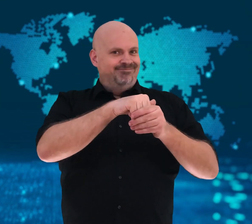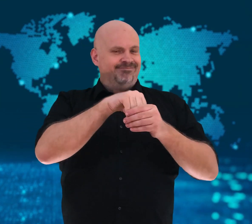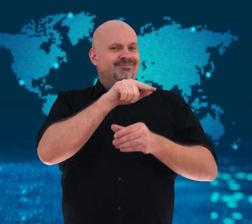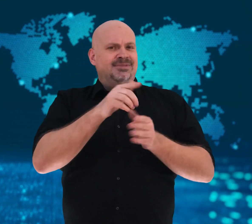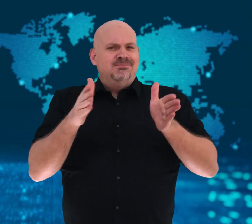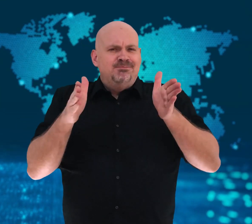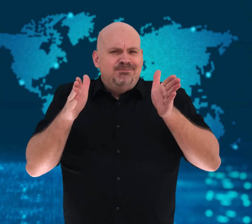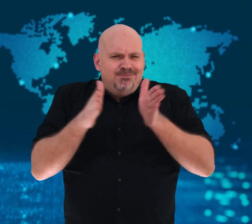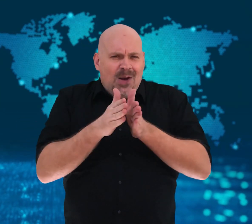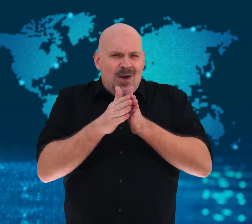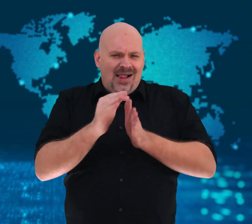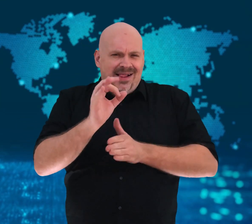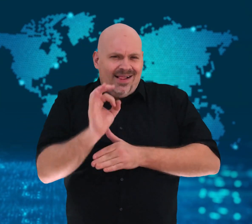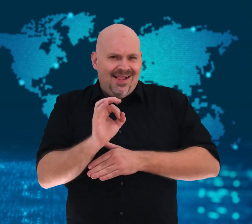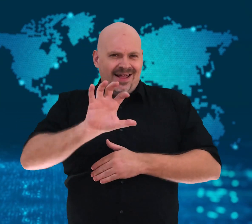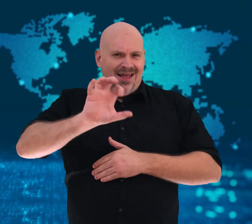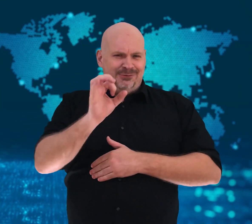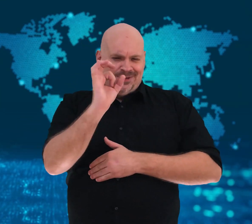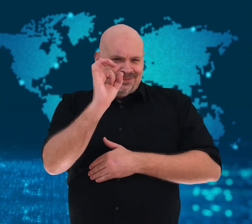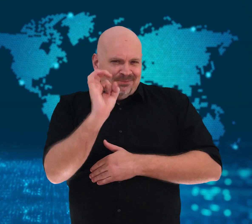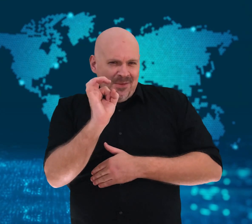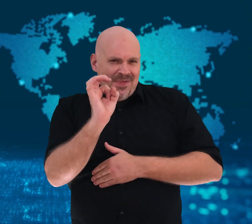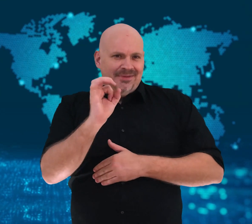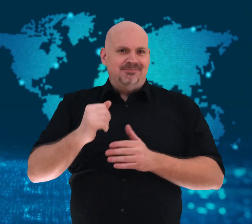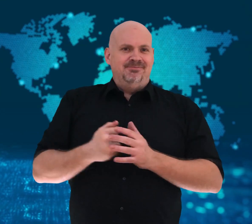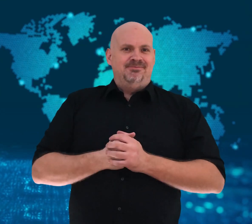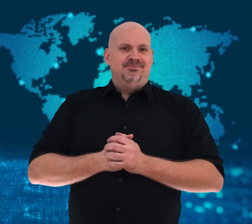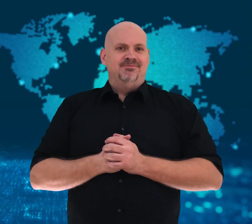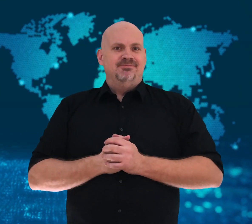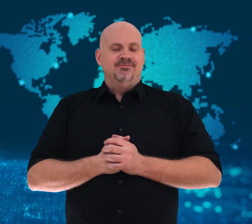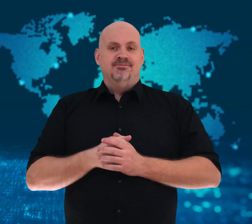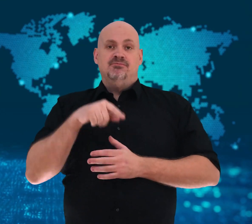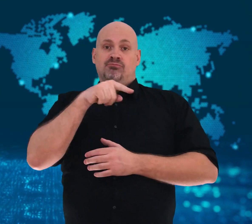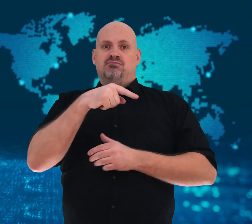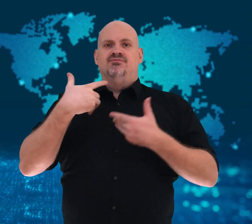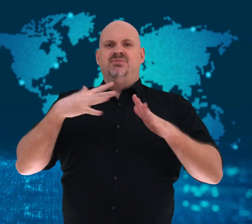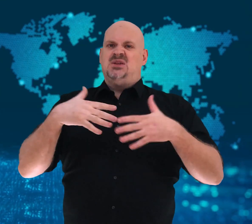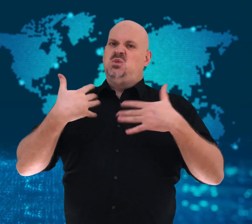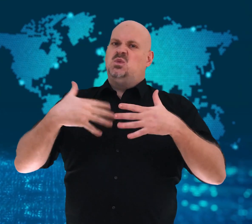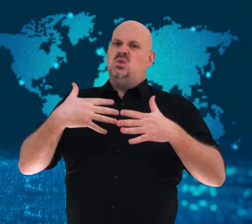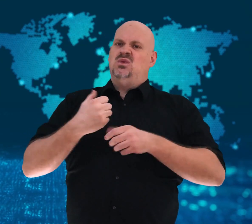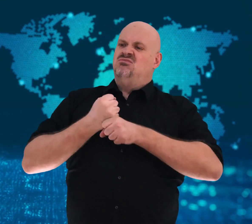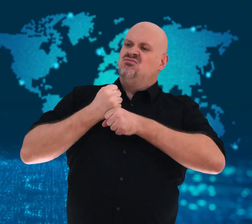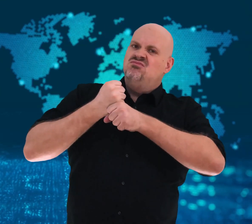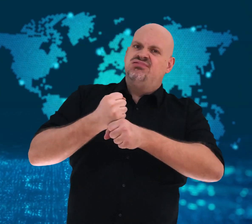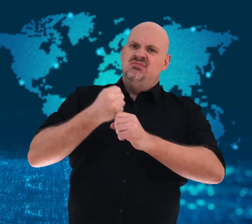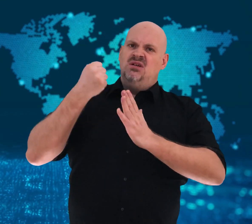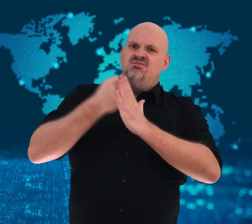2003 when she campaigned for the country to vote